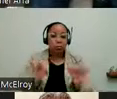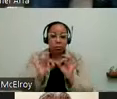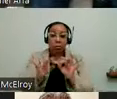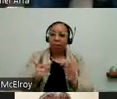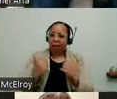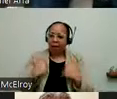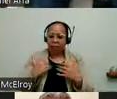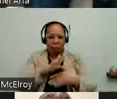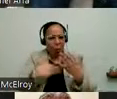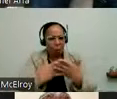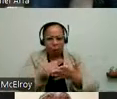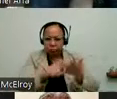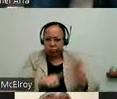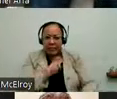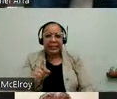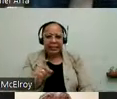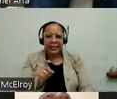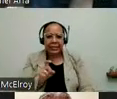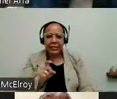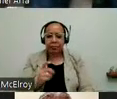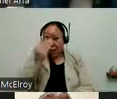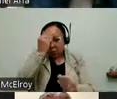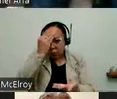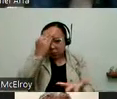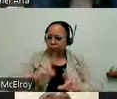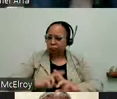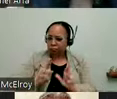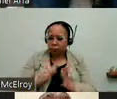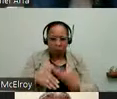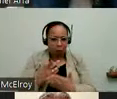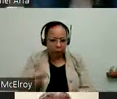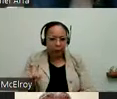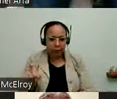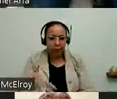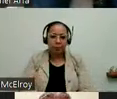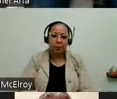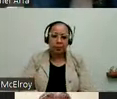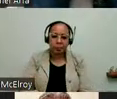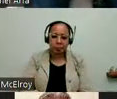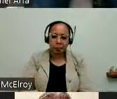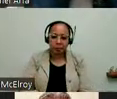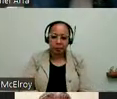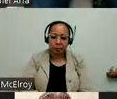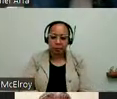need and all the information they need.